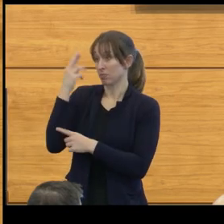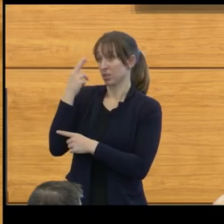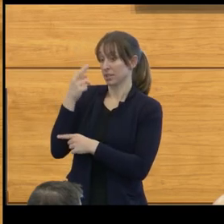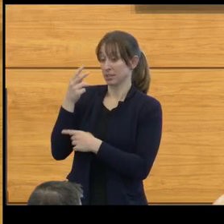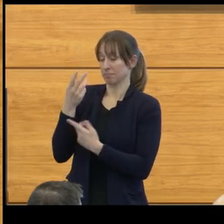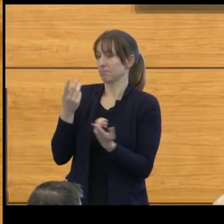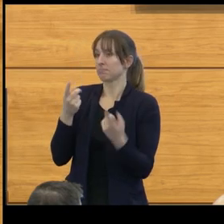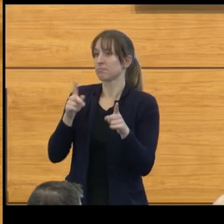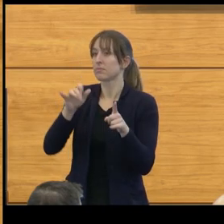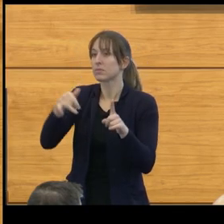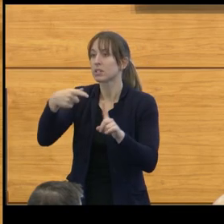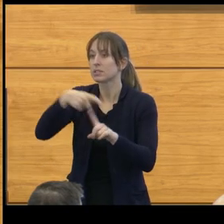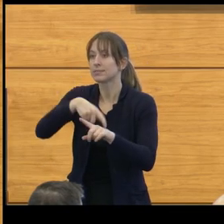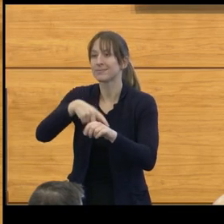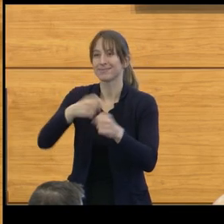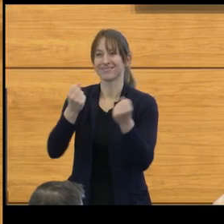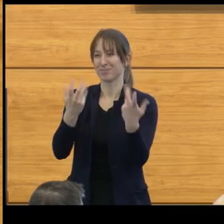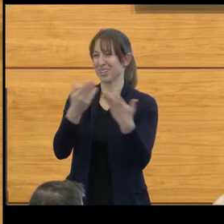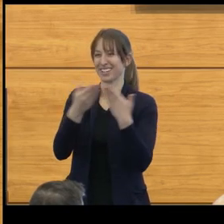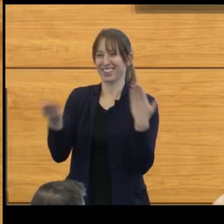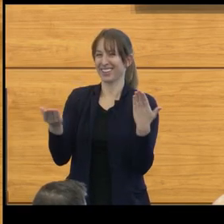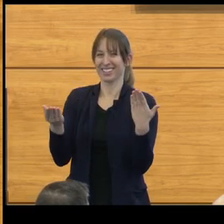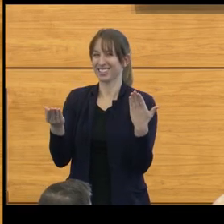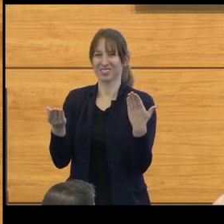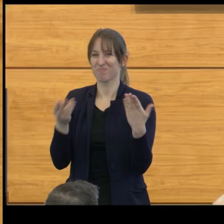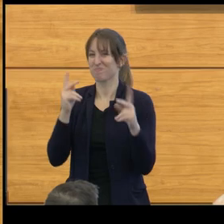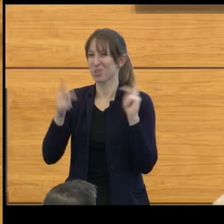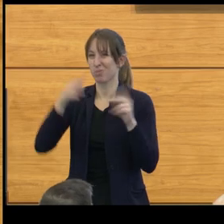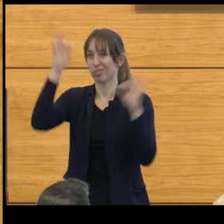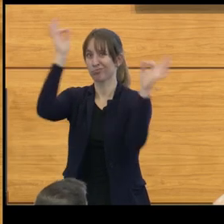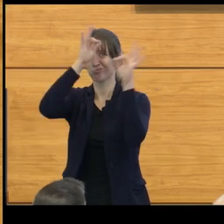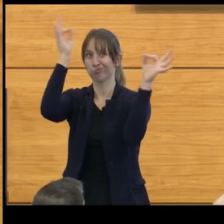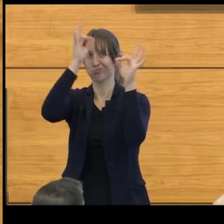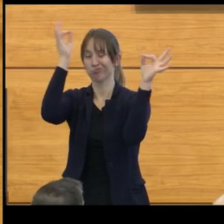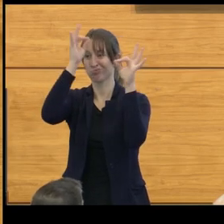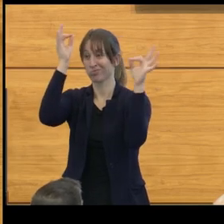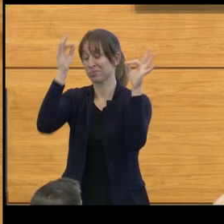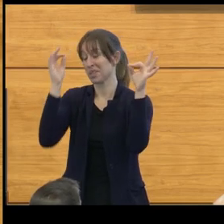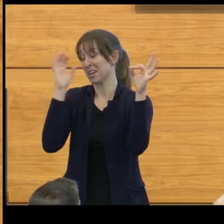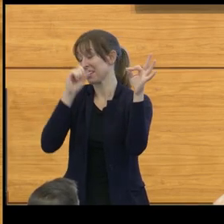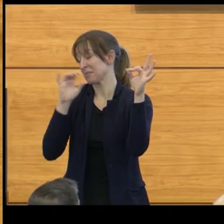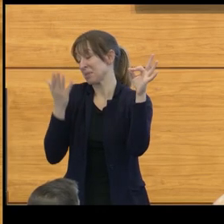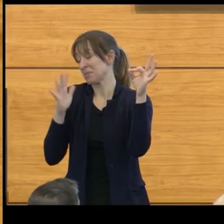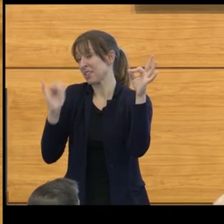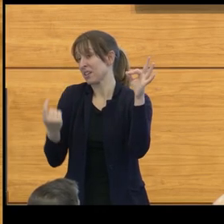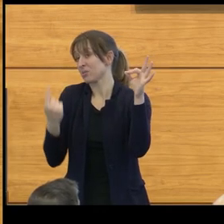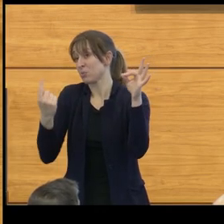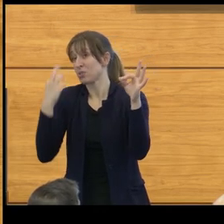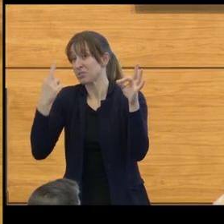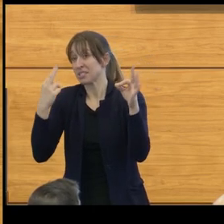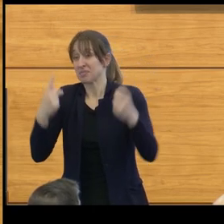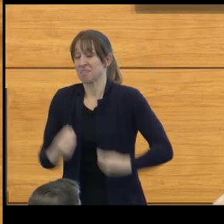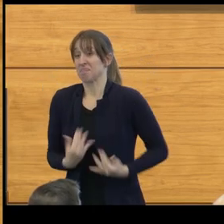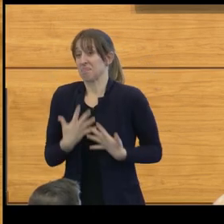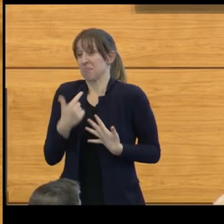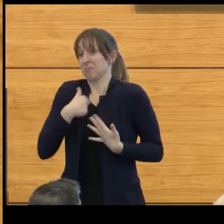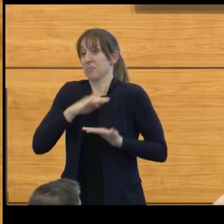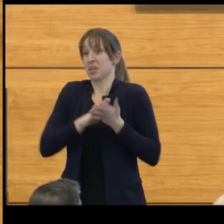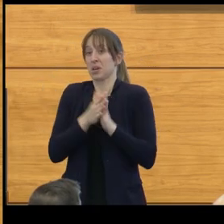there was just a lot of things that were not understood. And perhaps that's been one of the inspirations for me as to why I wanted to go into neurosurgery and,